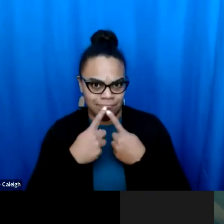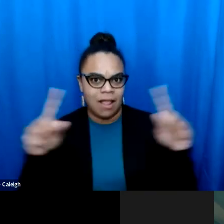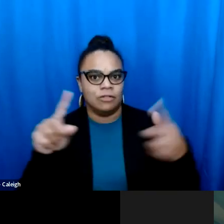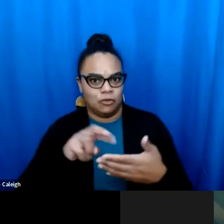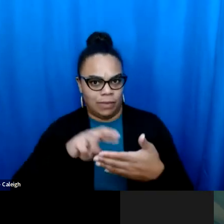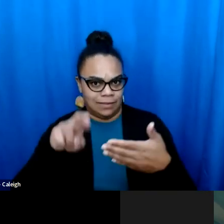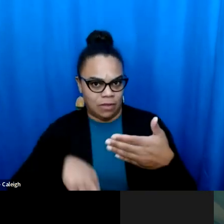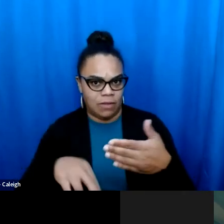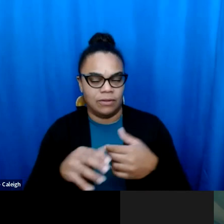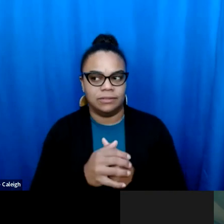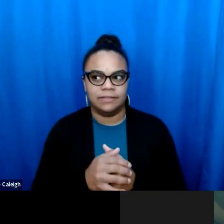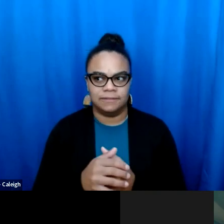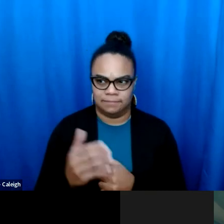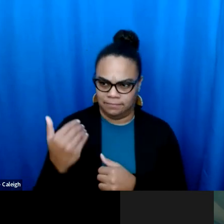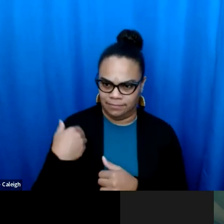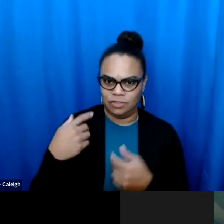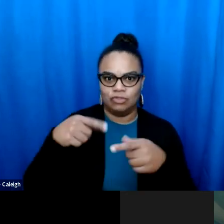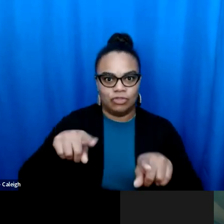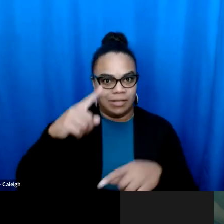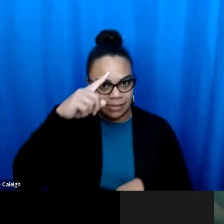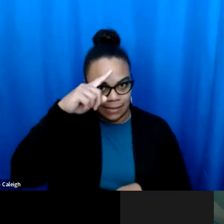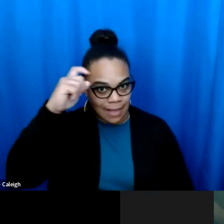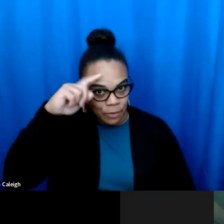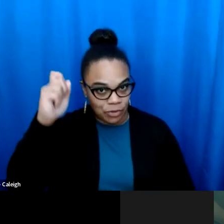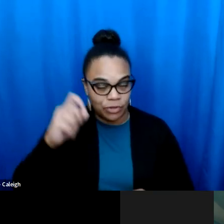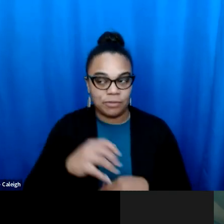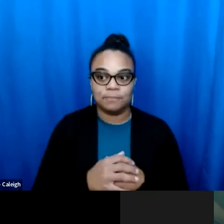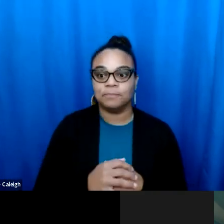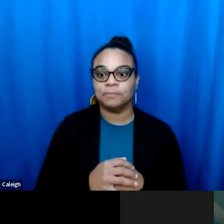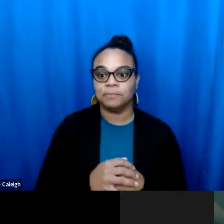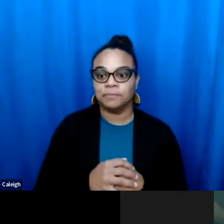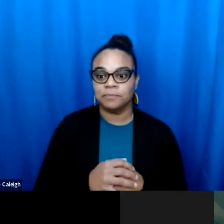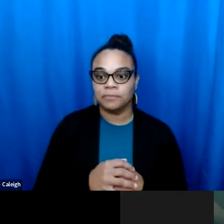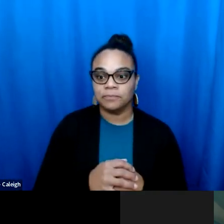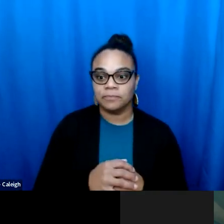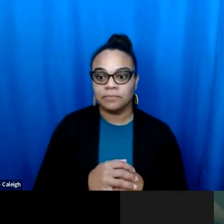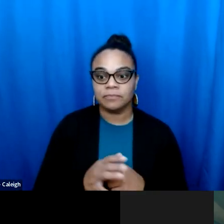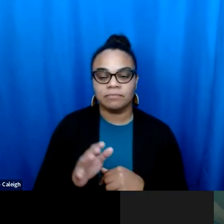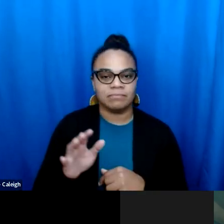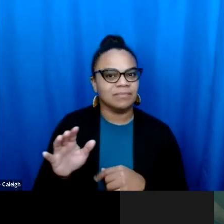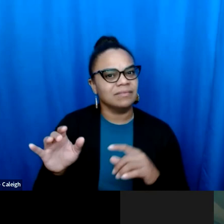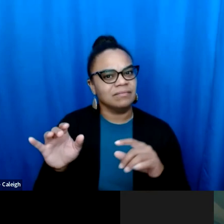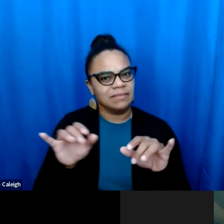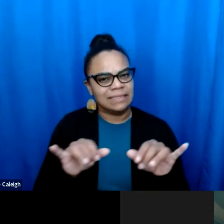no on this. >> SANDY: Micah, I remember that night when the results were coming in, and this was doing Like. I I remember that night when the results were coming in, and this was during the summer, so close in time to adopt decision.